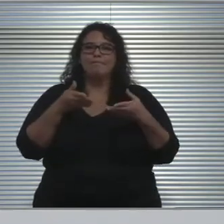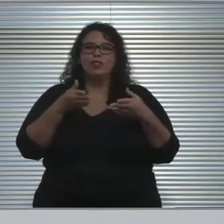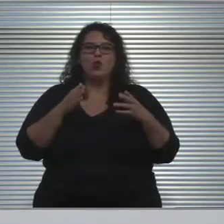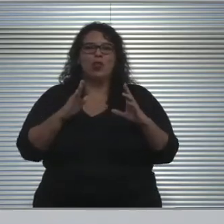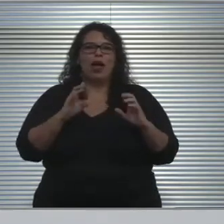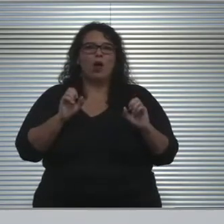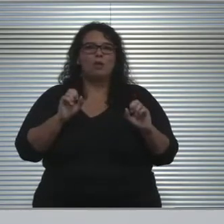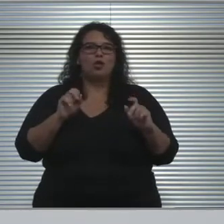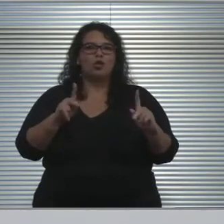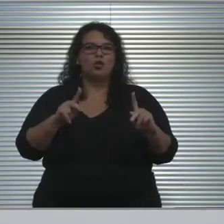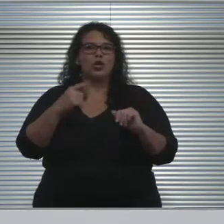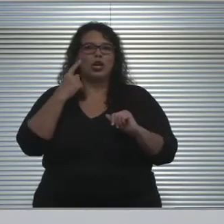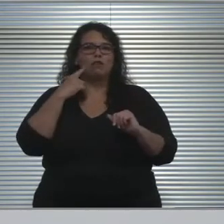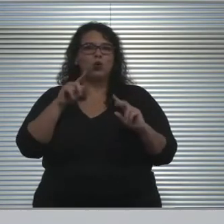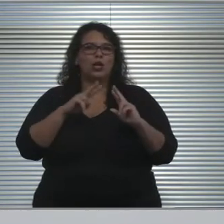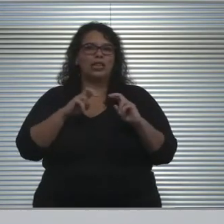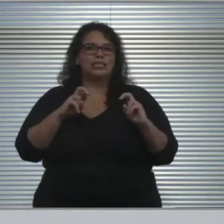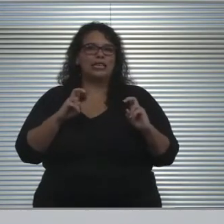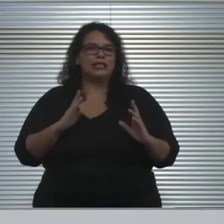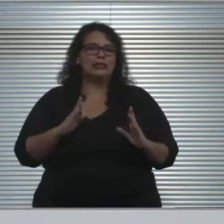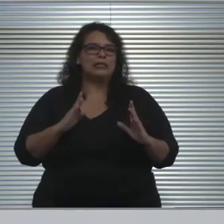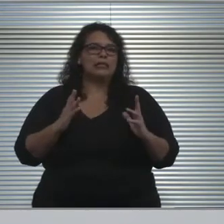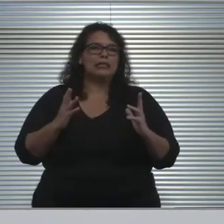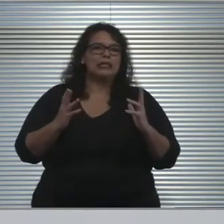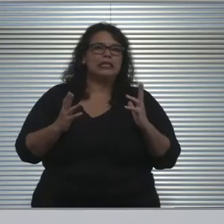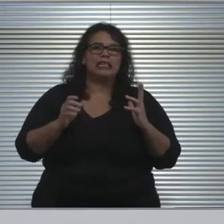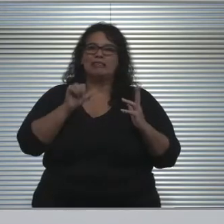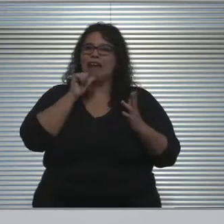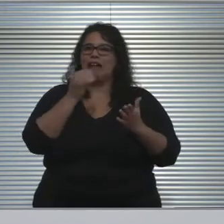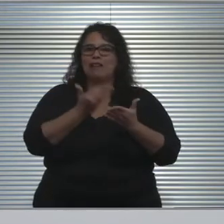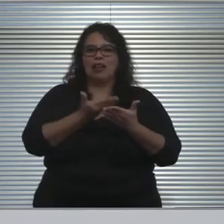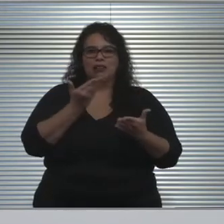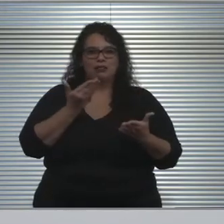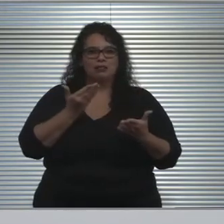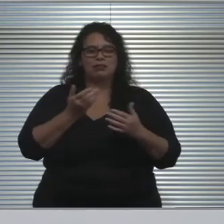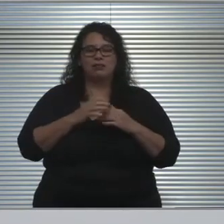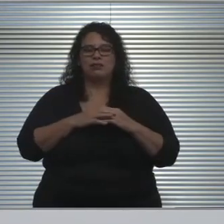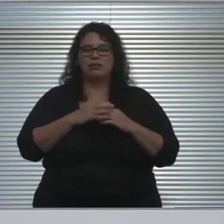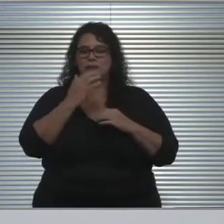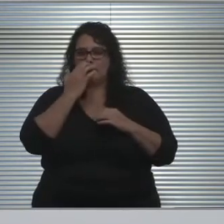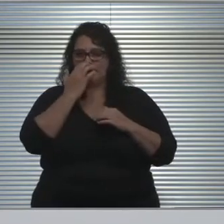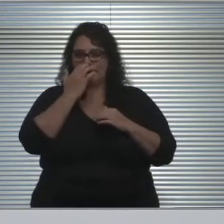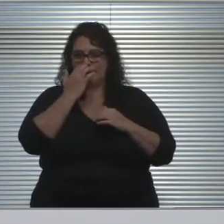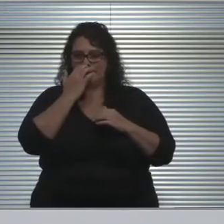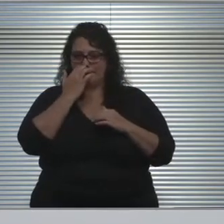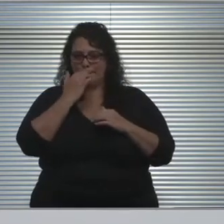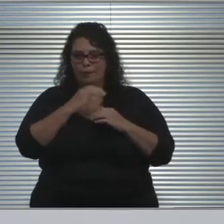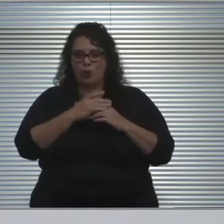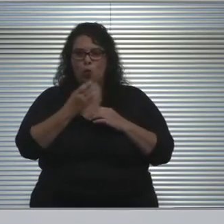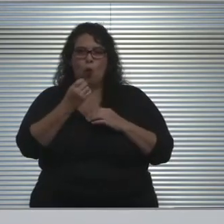for the assessments to be invalid, or for your ability and reliability to be questioned.